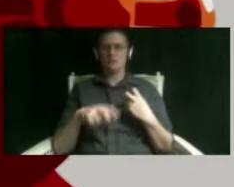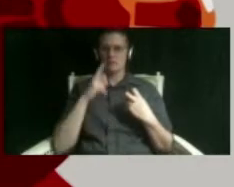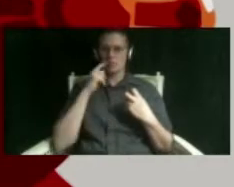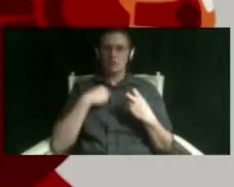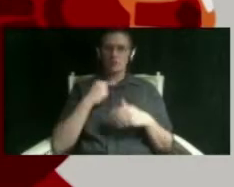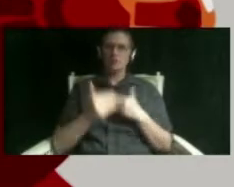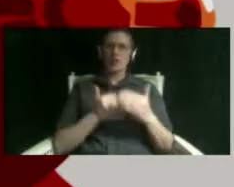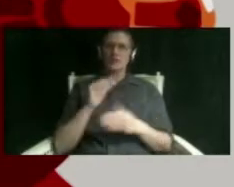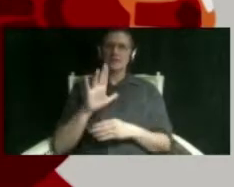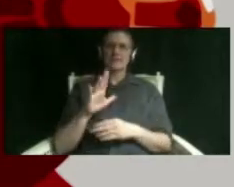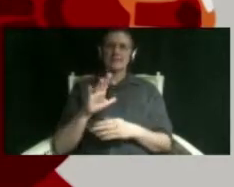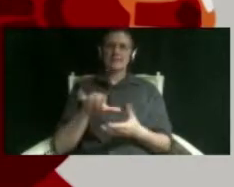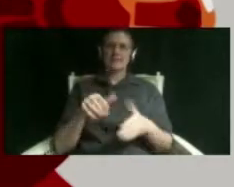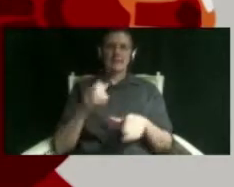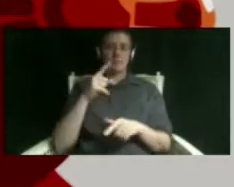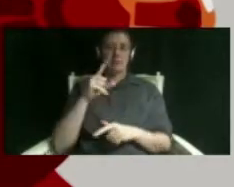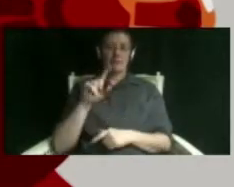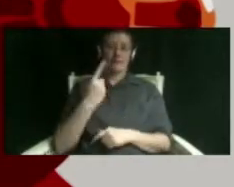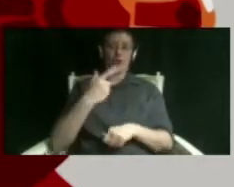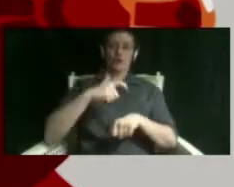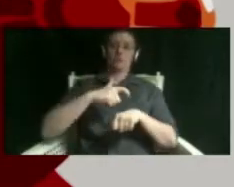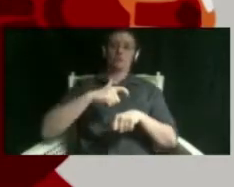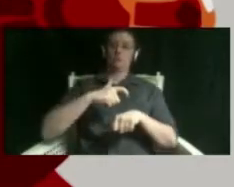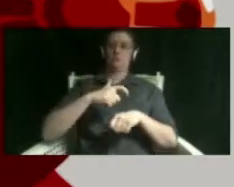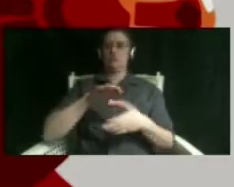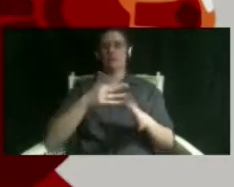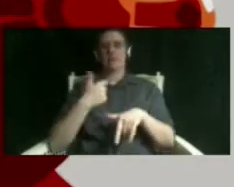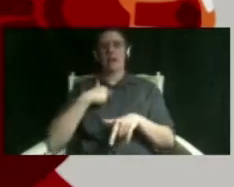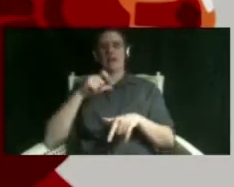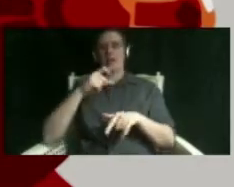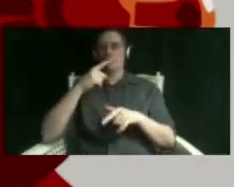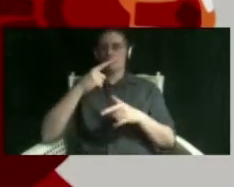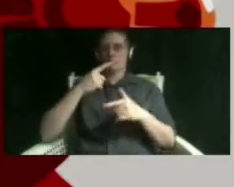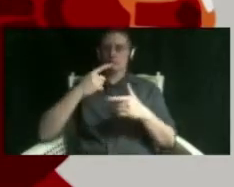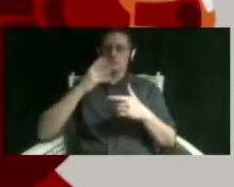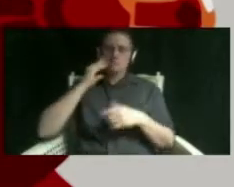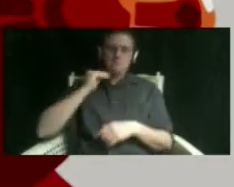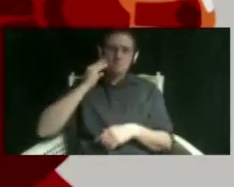first one that i've had to deal with um in my family and he was really close to me um